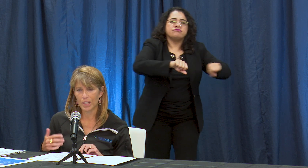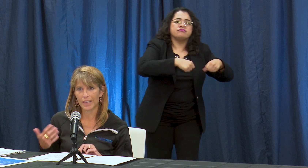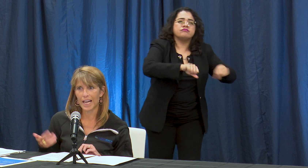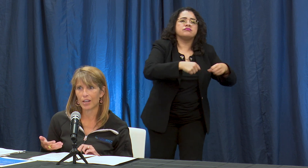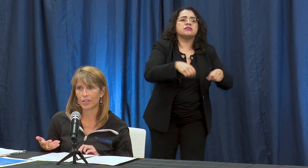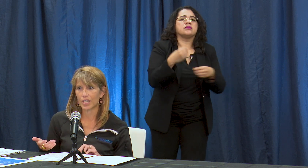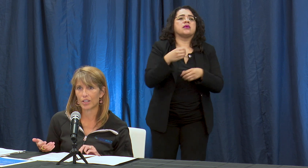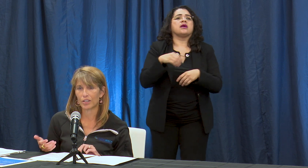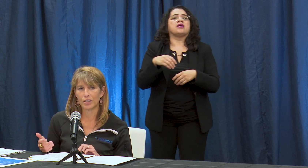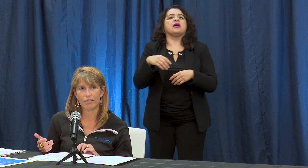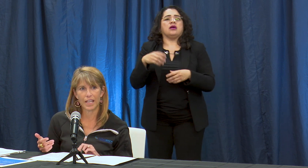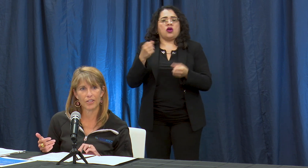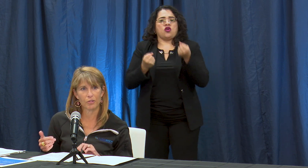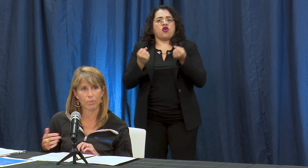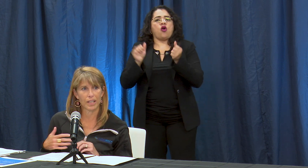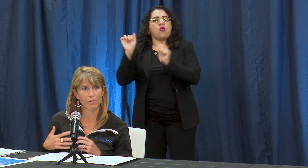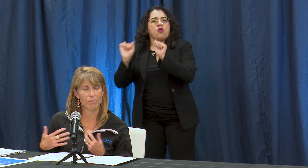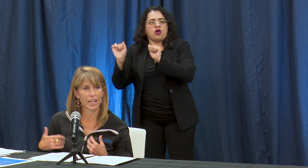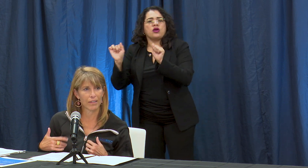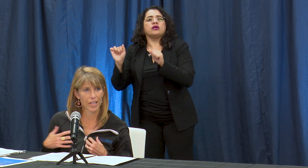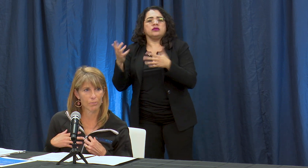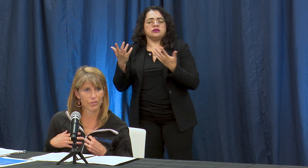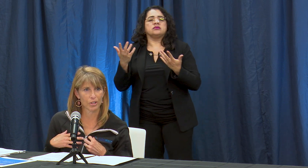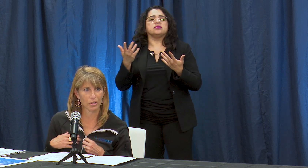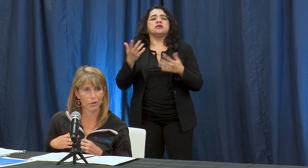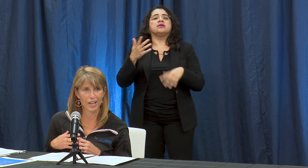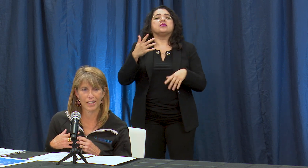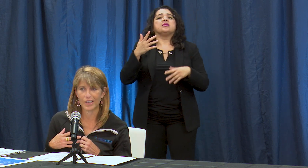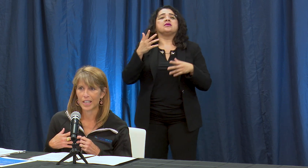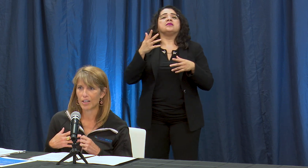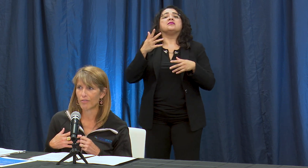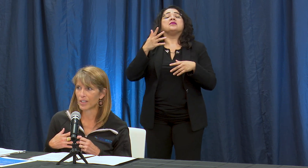been allowed in the early phase but many of them still require you know face